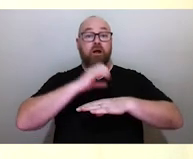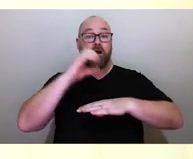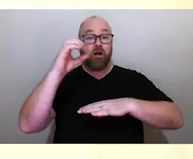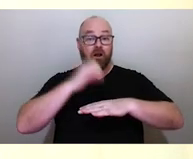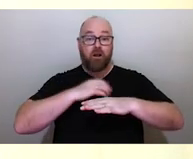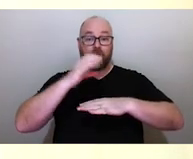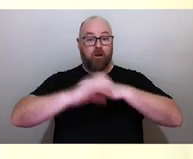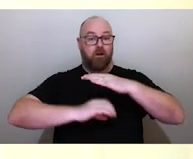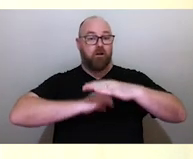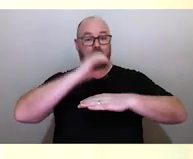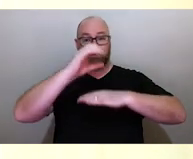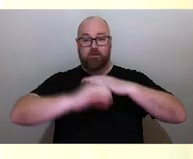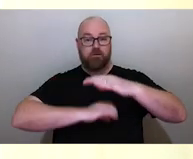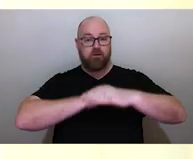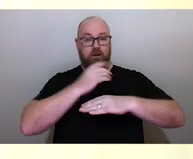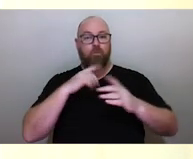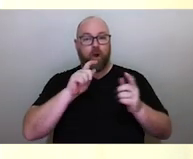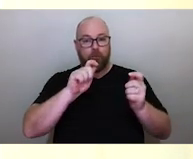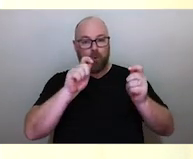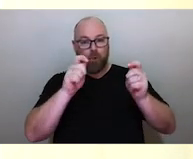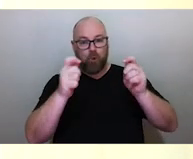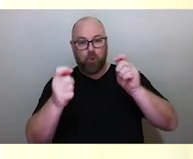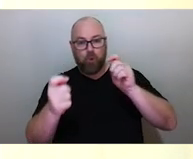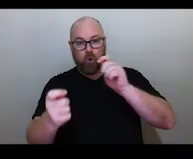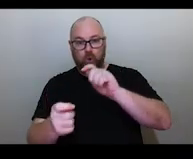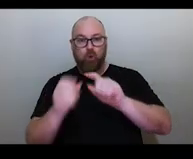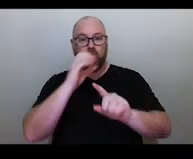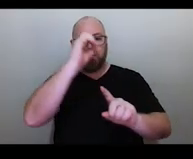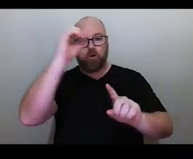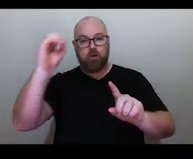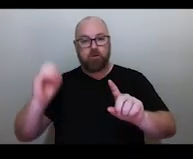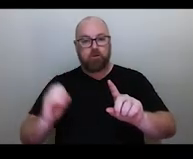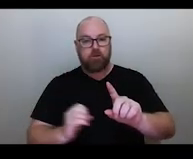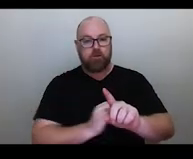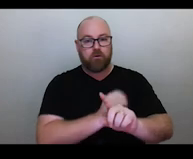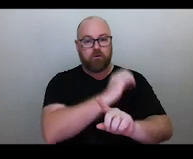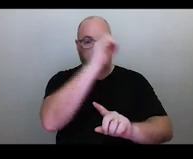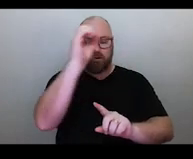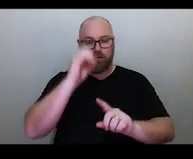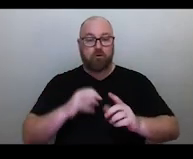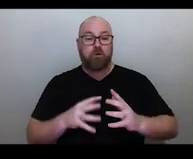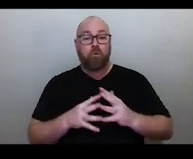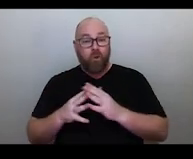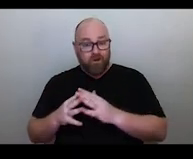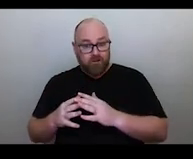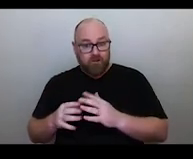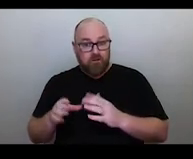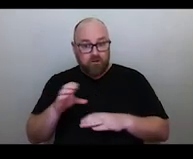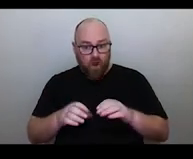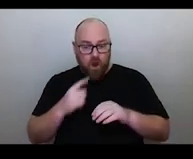or night to night throughout the year. In Western science we refer to these points that are reaches on the horizon